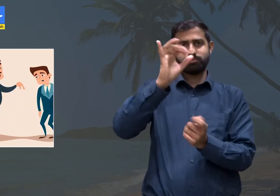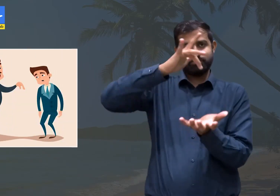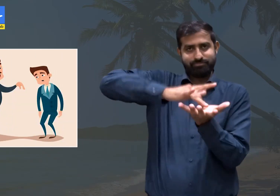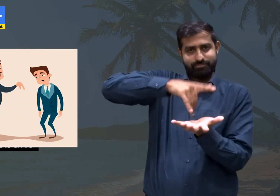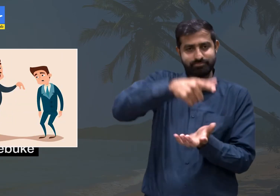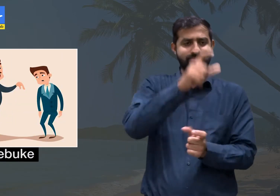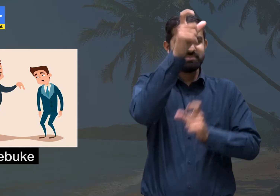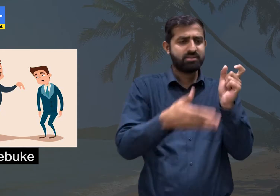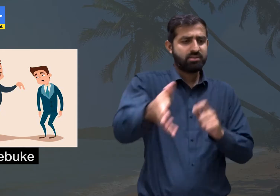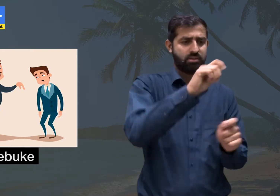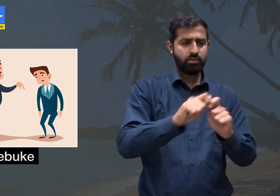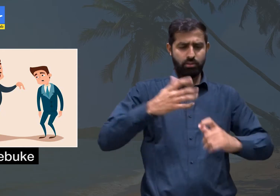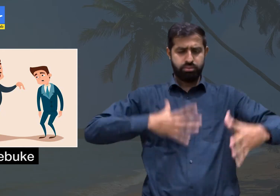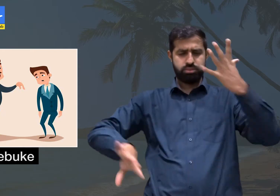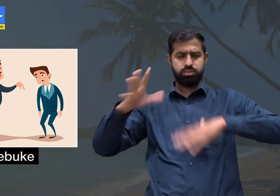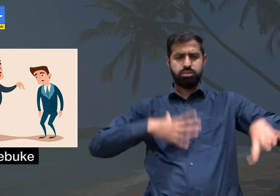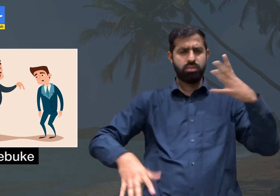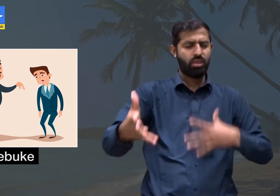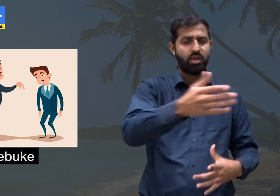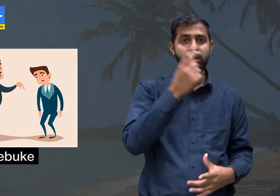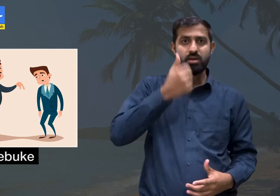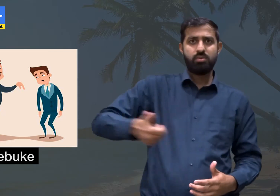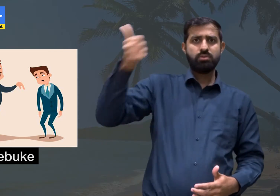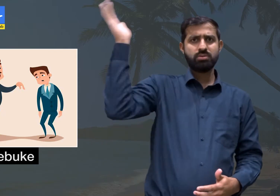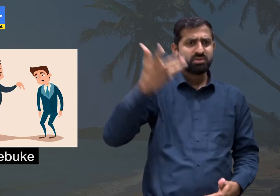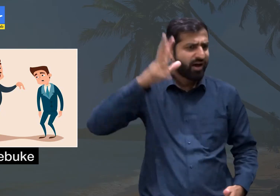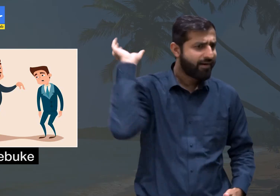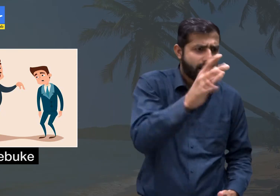Rebuke- to criticize someone strongly disapproving their